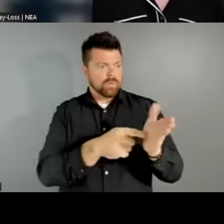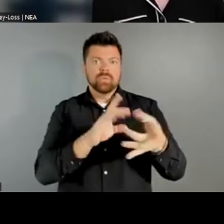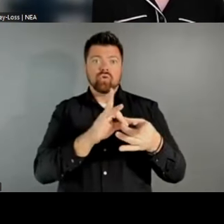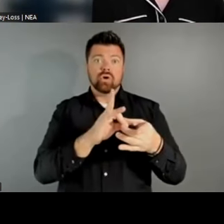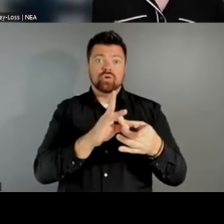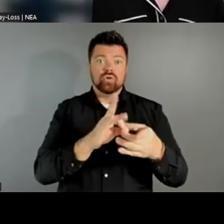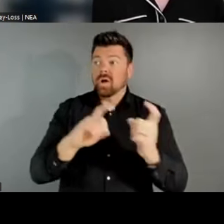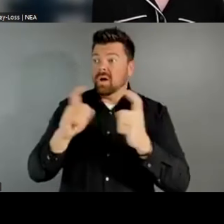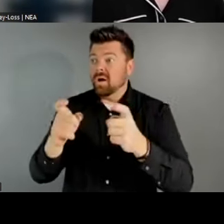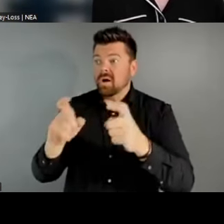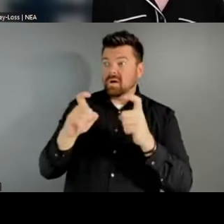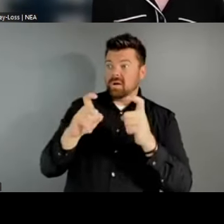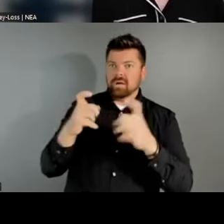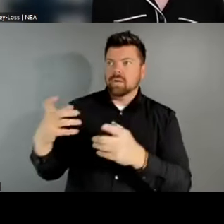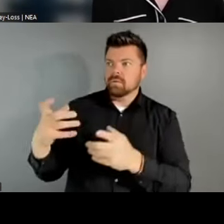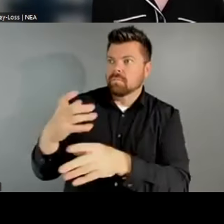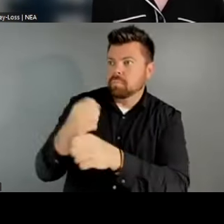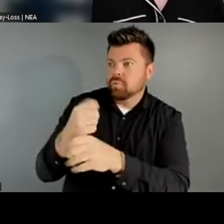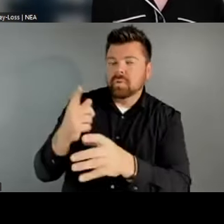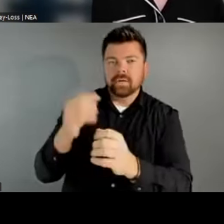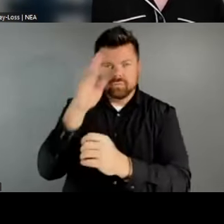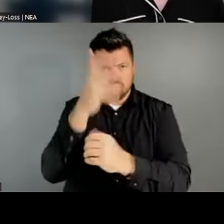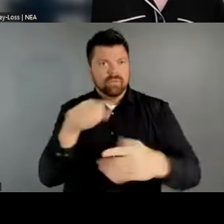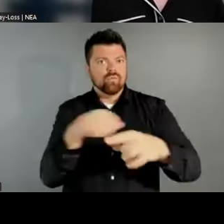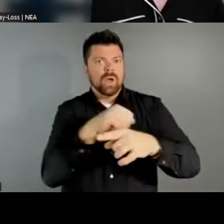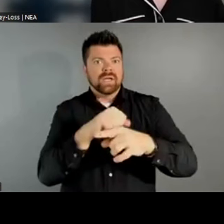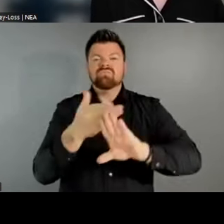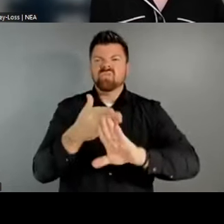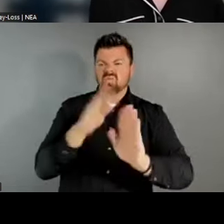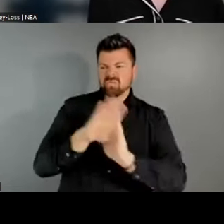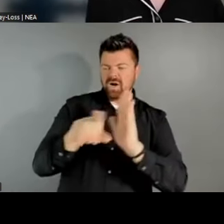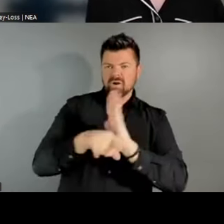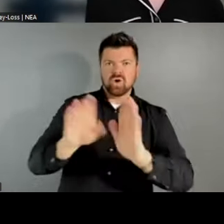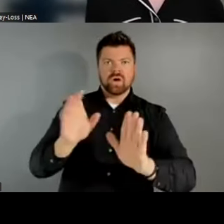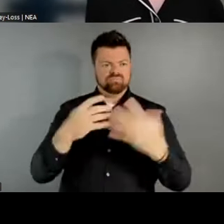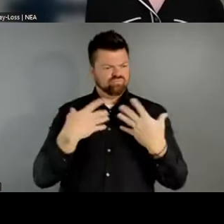creative practice were well-known. And that really is trust-based philanthropy at work, which is what